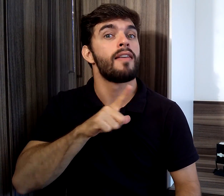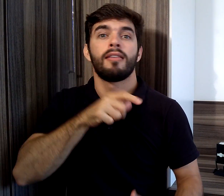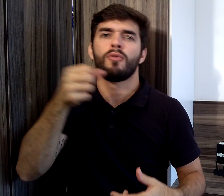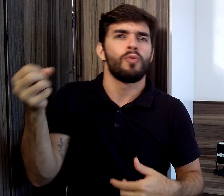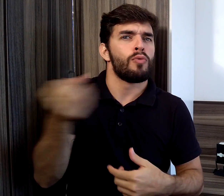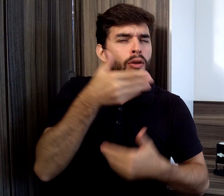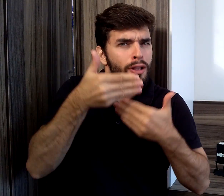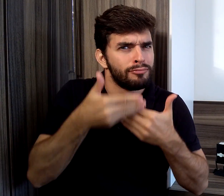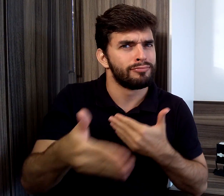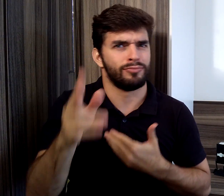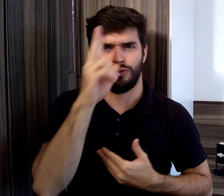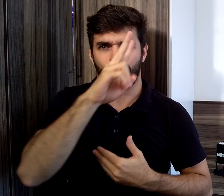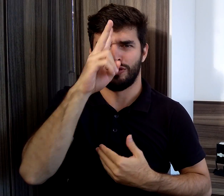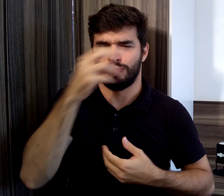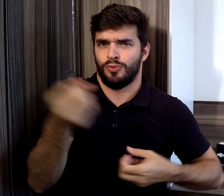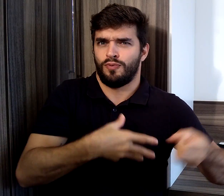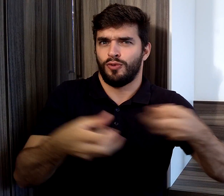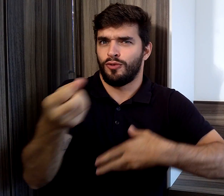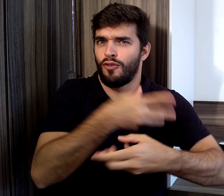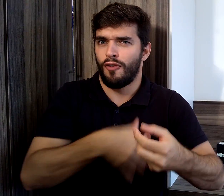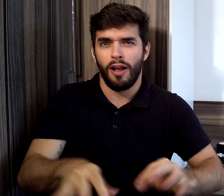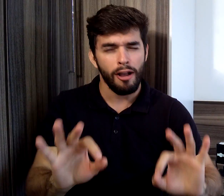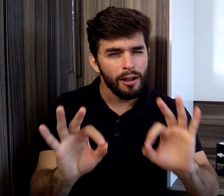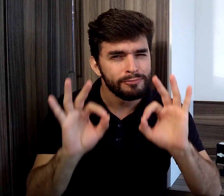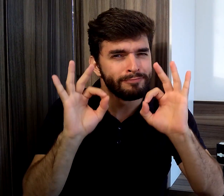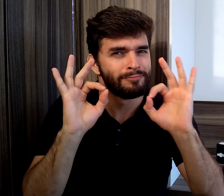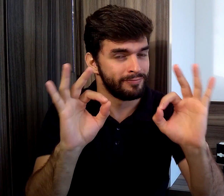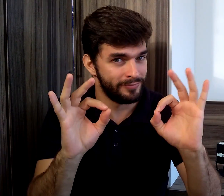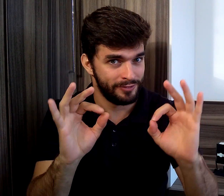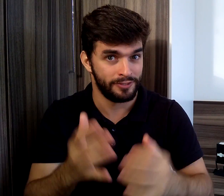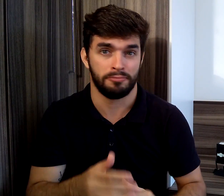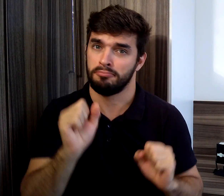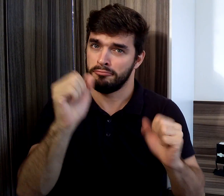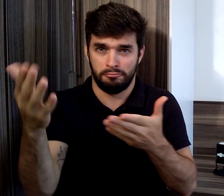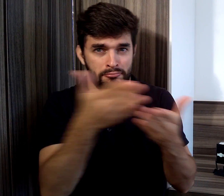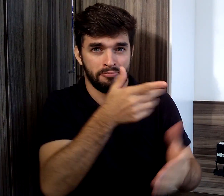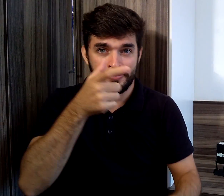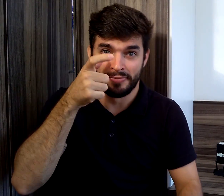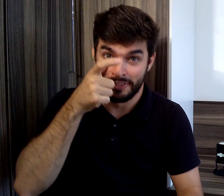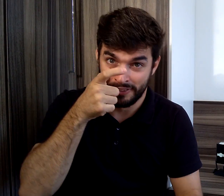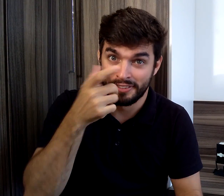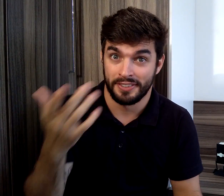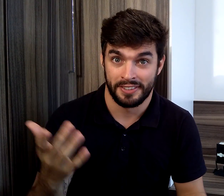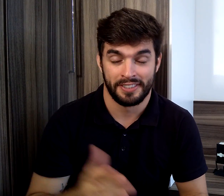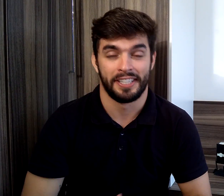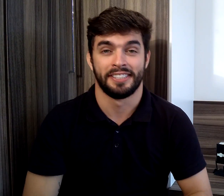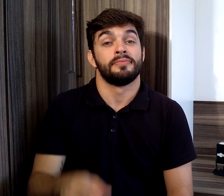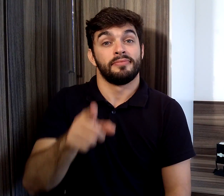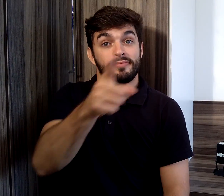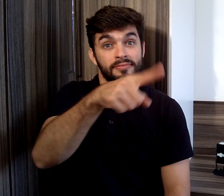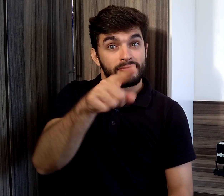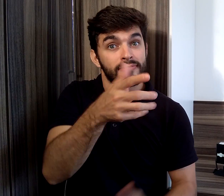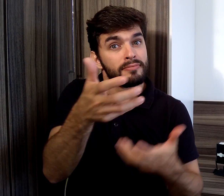because many new different stories are come. And if you want,